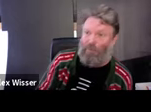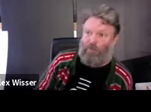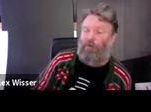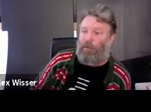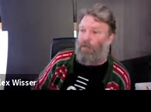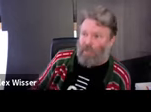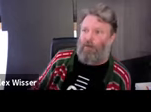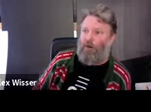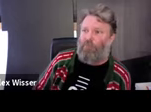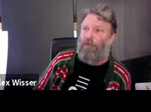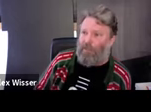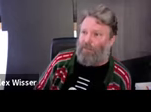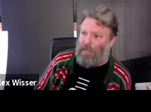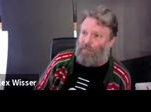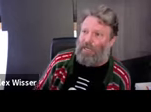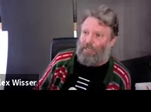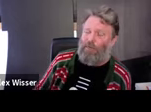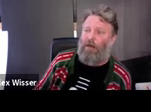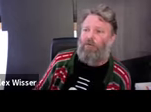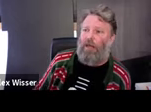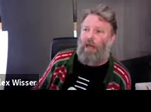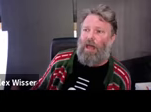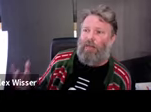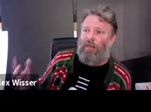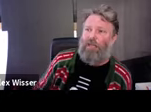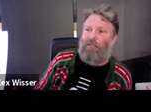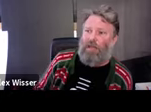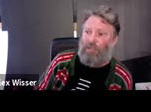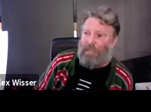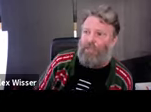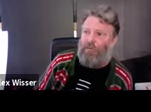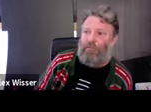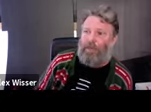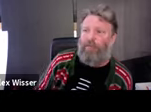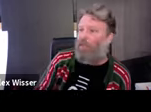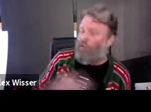farmers and go, "You're wrecking the land", actually come out and engage